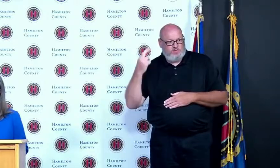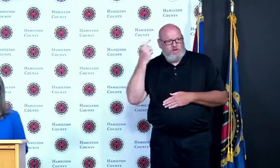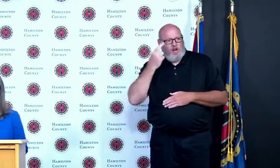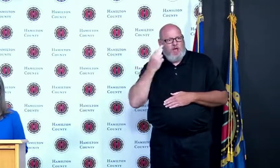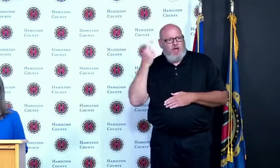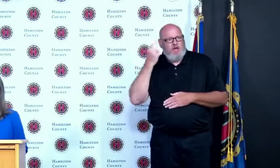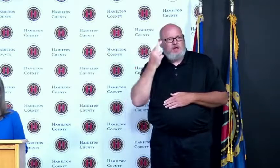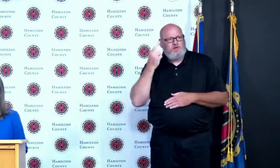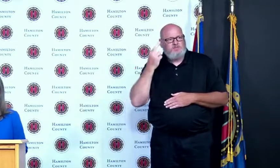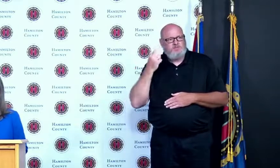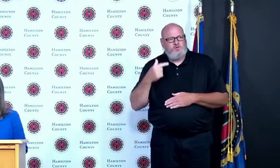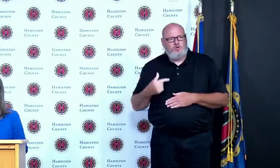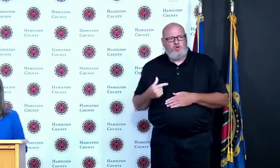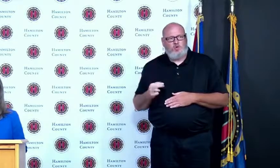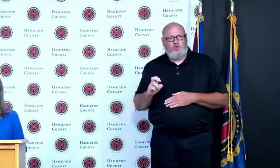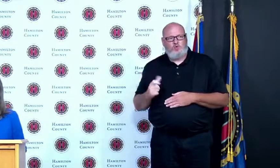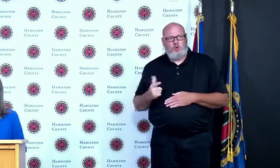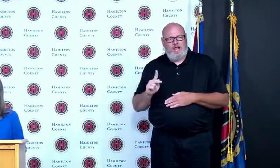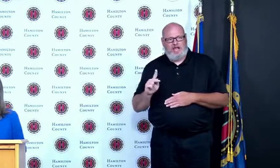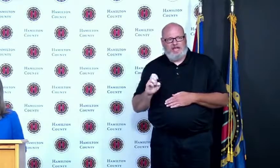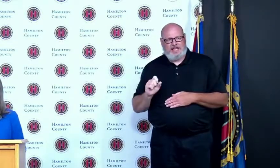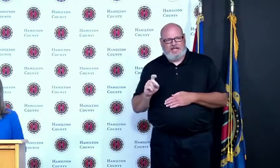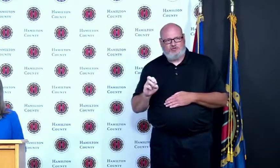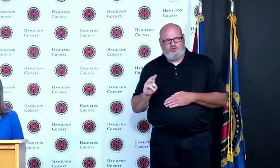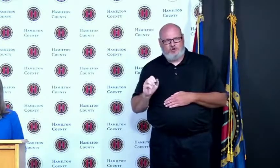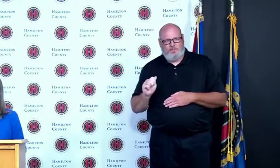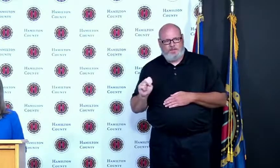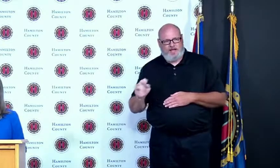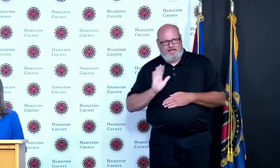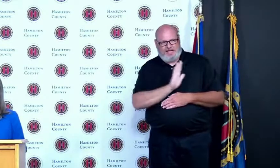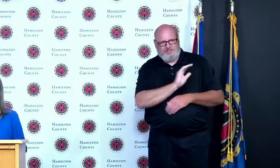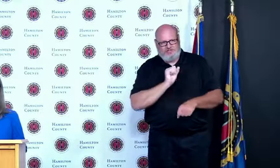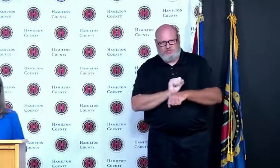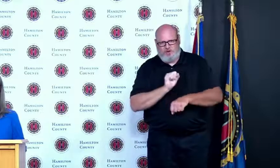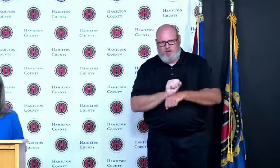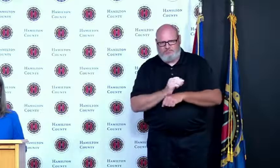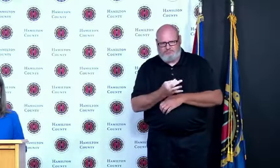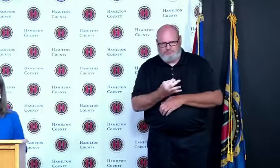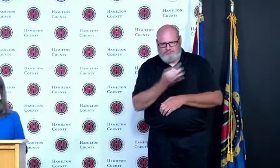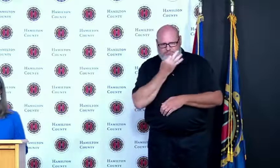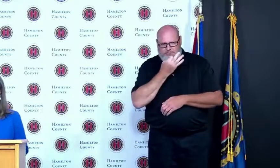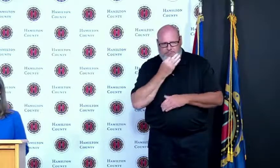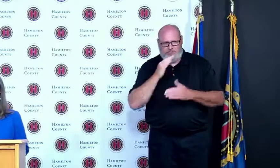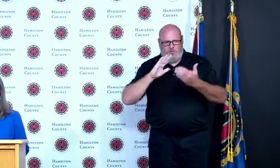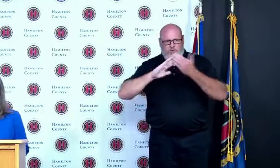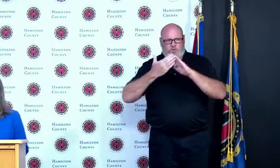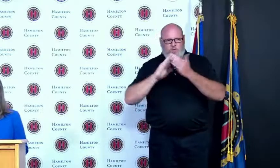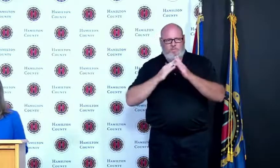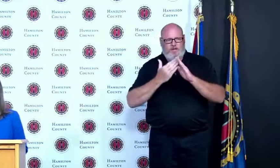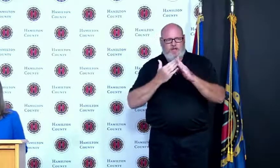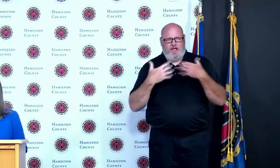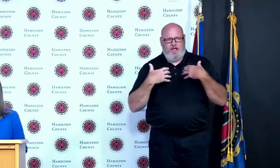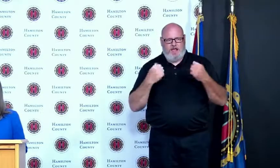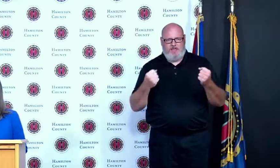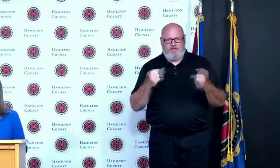is at his job as the Hamilton County Health Commissioner offering a smart and steady voice